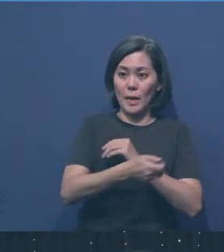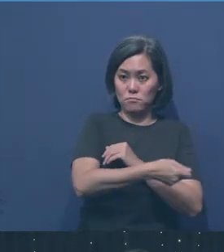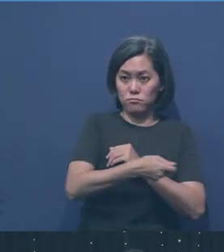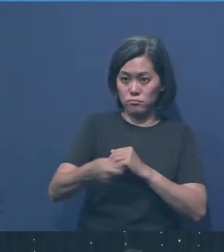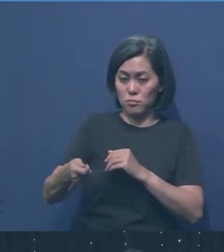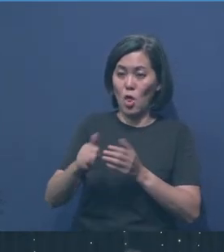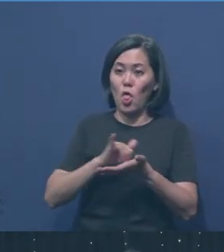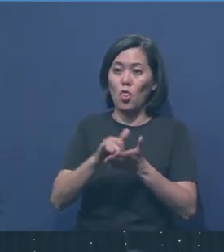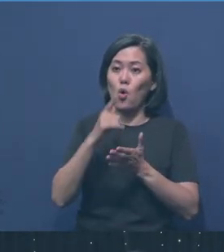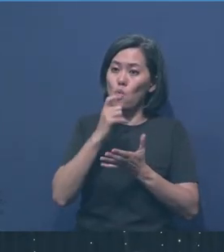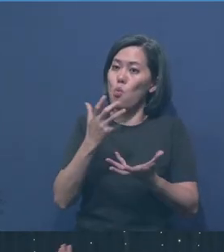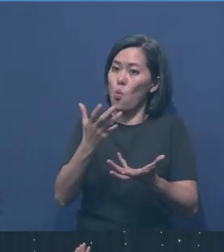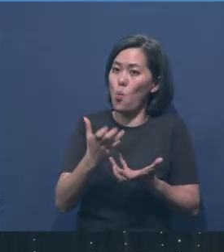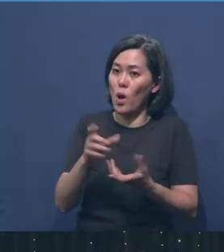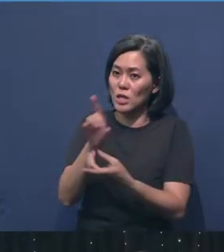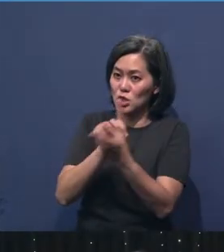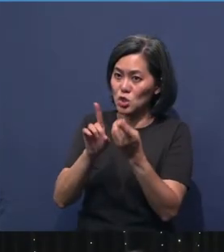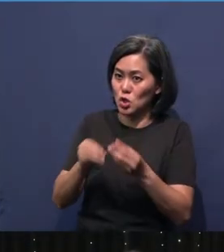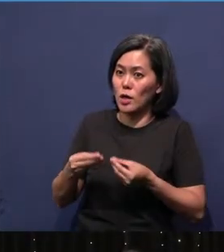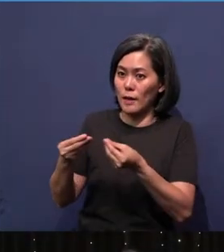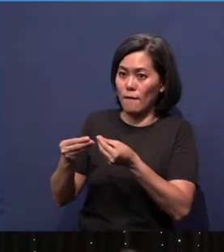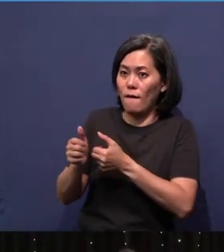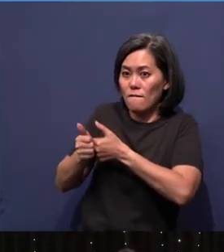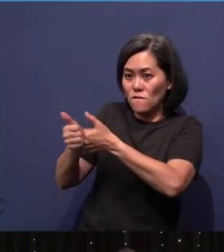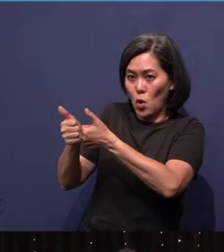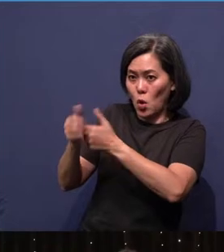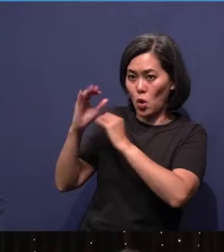give digitally, please follow the instructions on the screen.